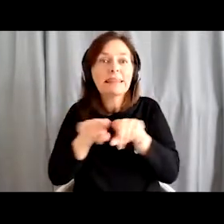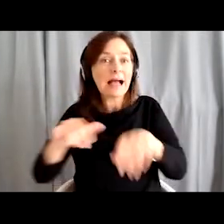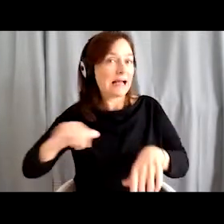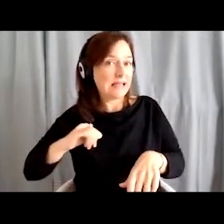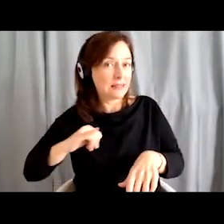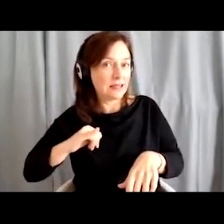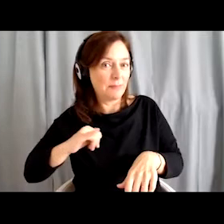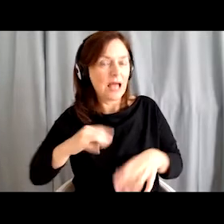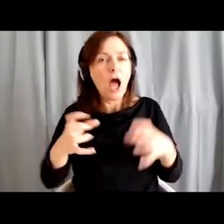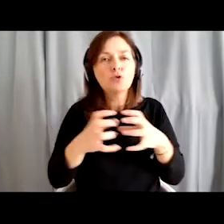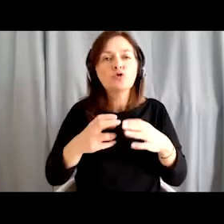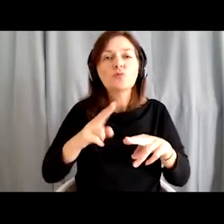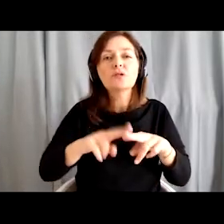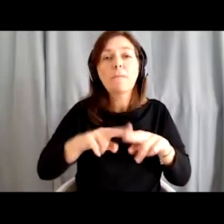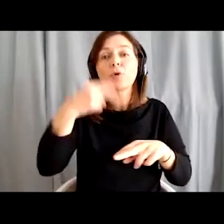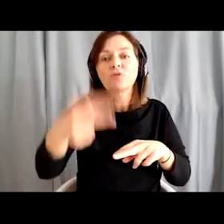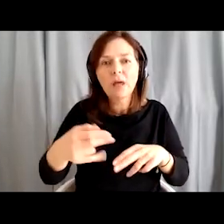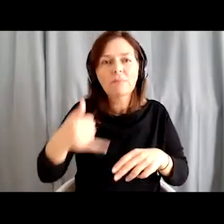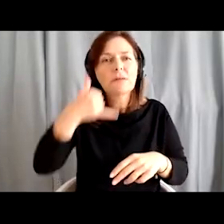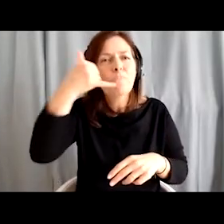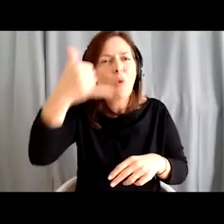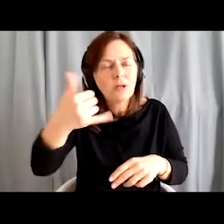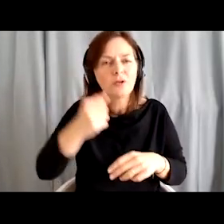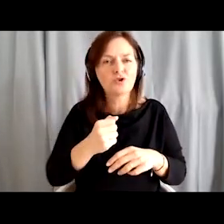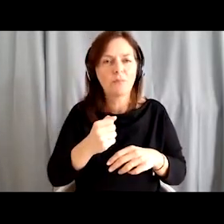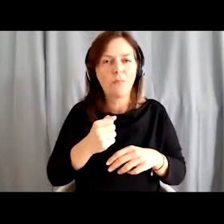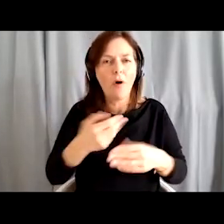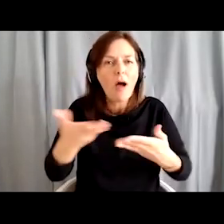We socialise even in our free time; we call each other, we exchange opinions.